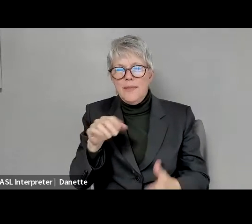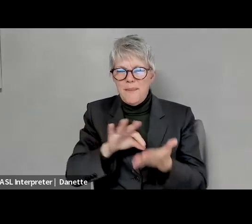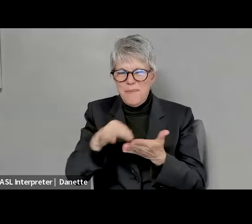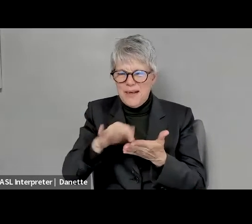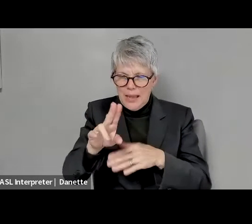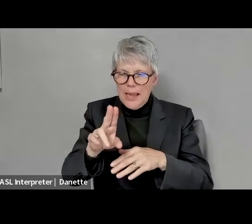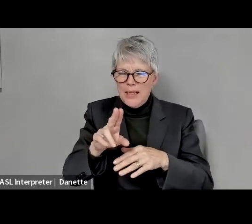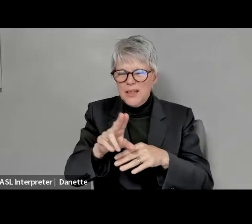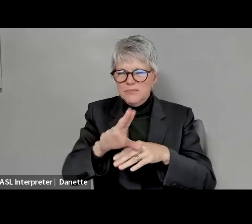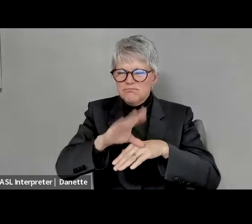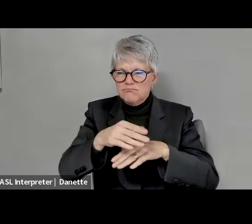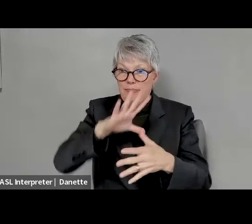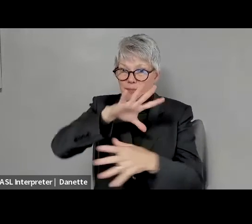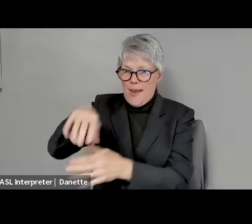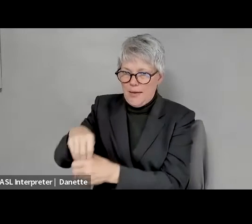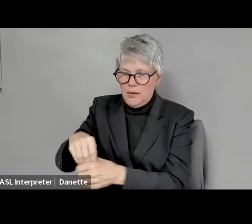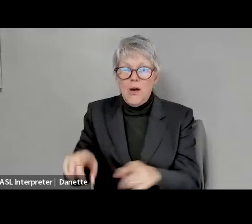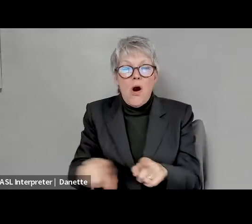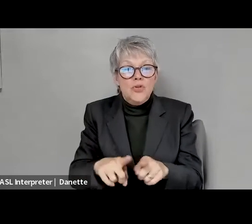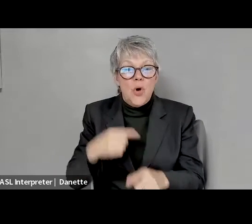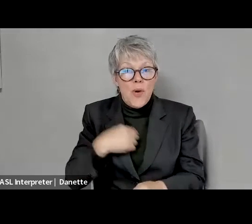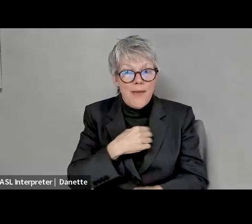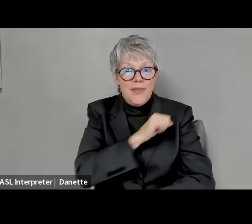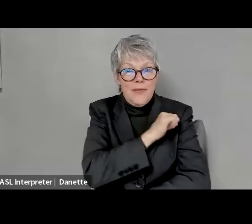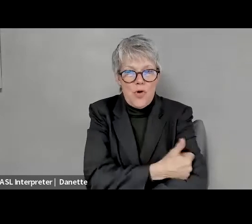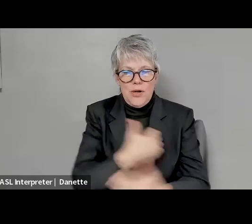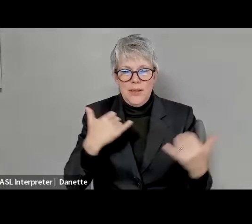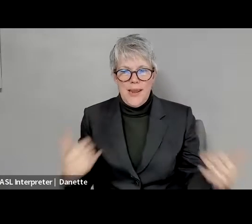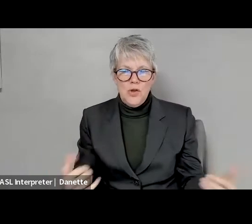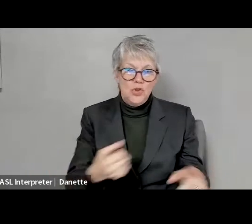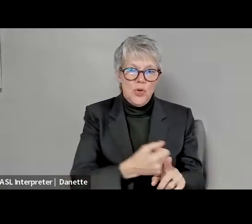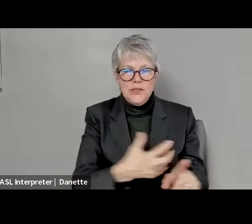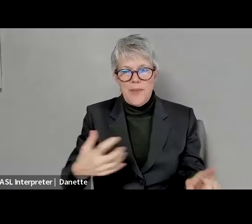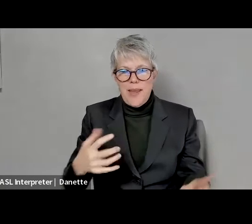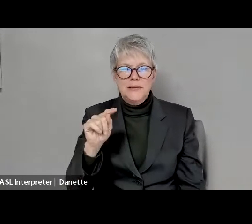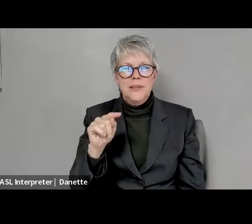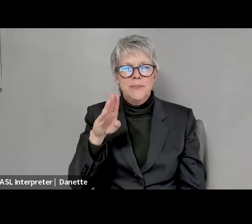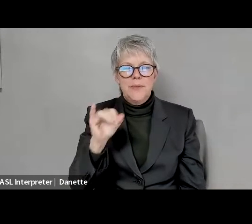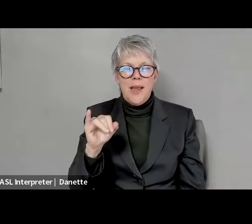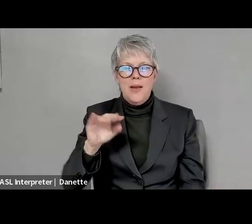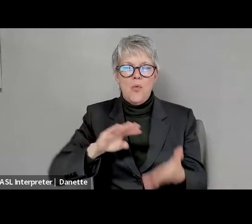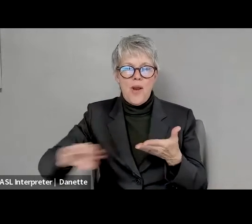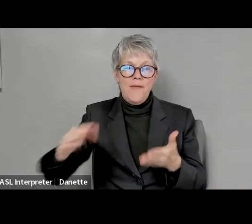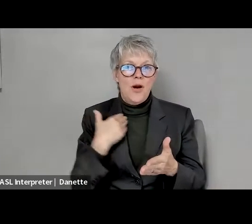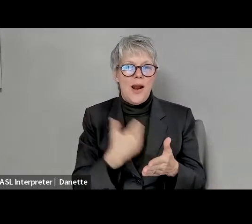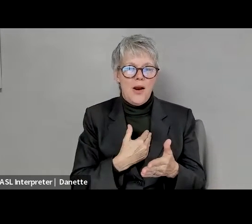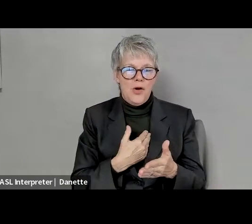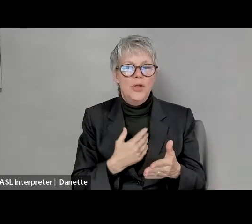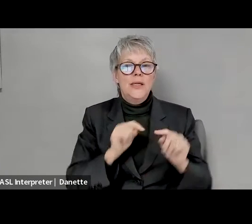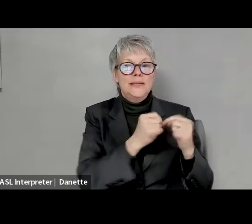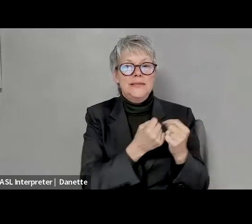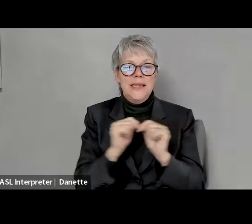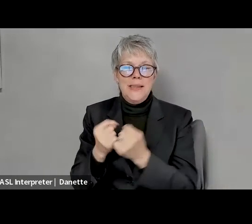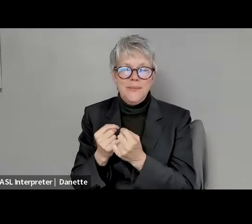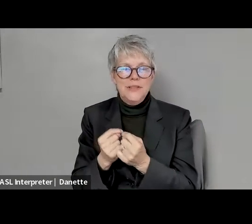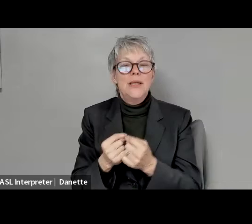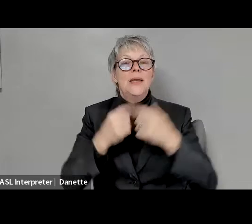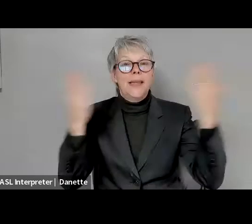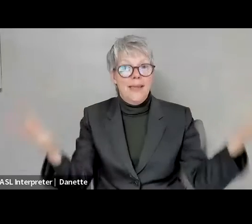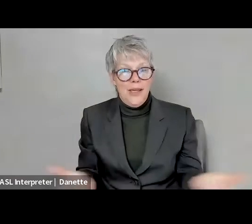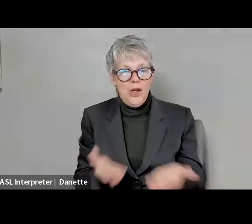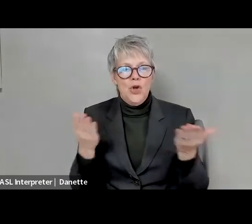Kelly Crosbie: very excitingly. We got the authority to expand the traumatic brain, and during waiver our joint teams here at Dmhtds. Us and